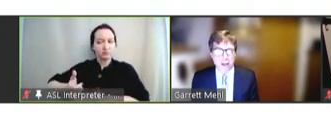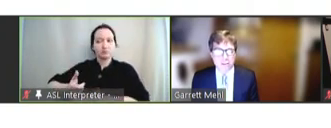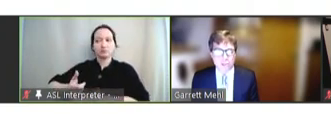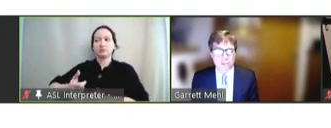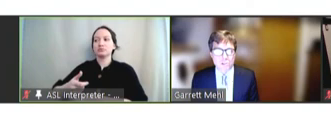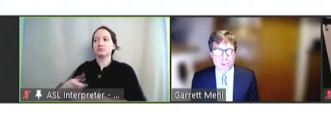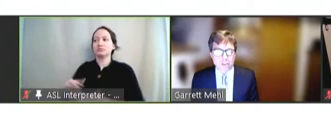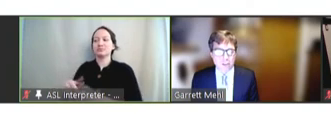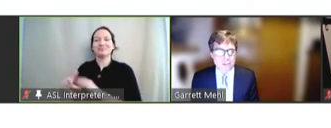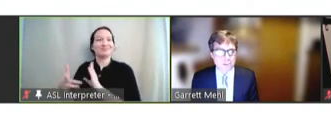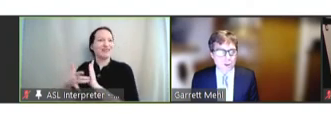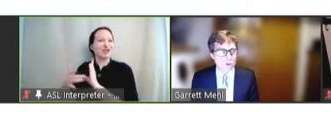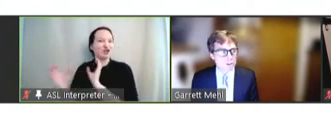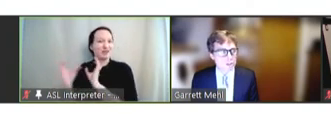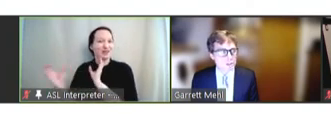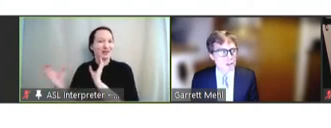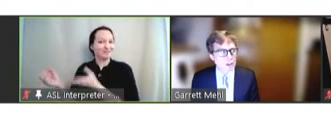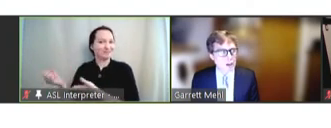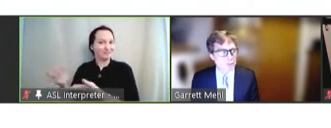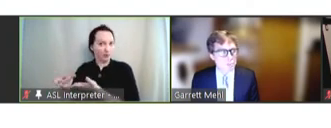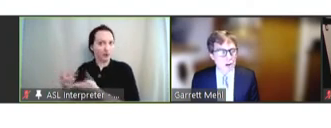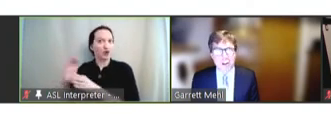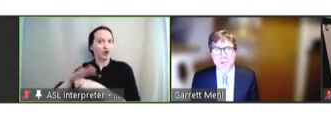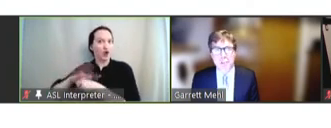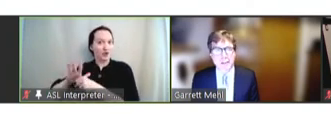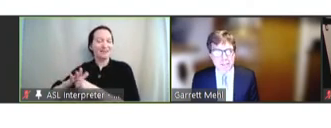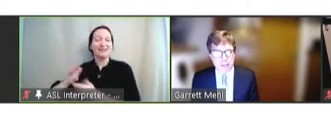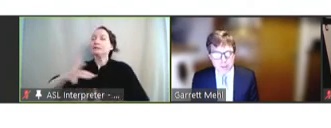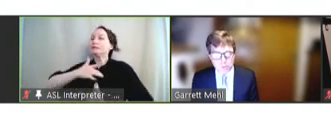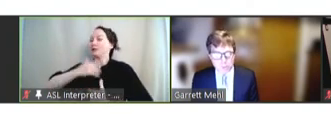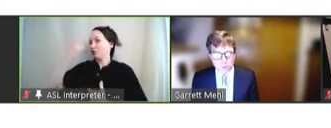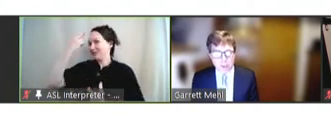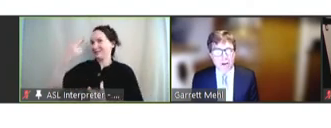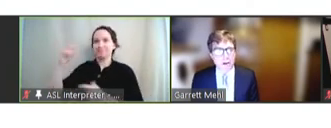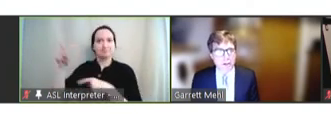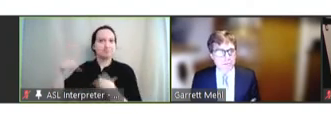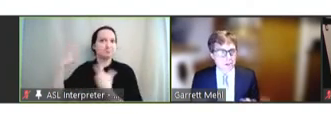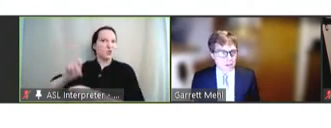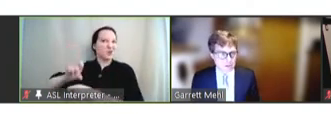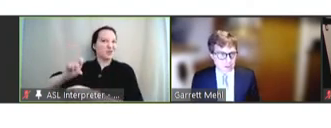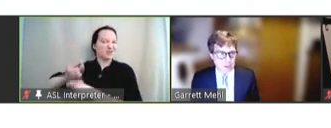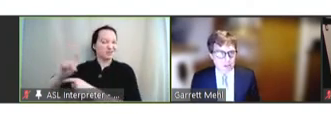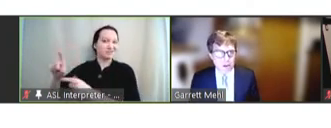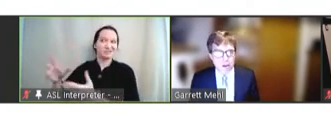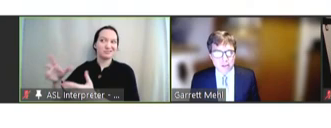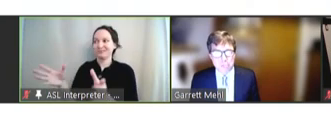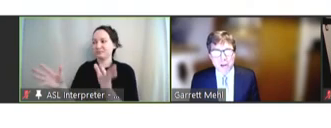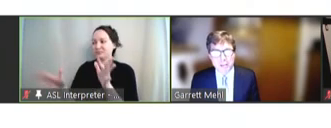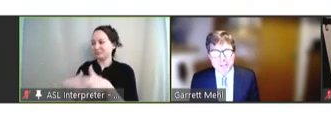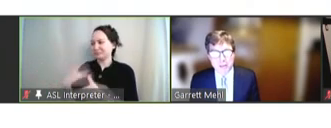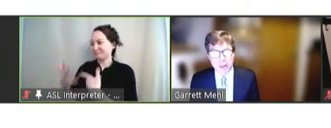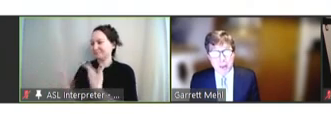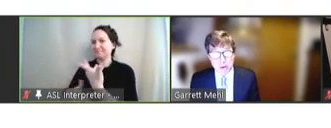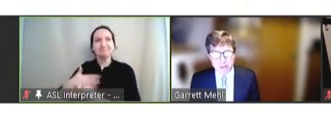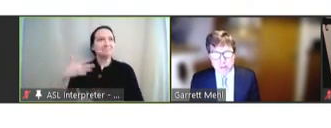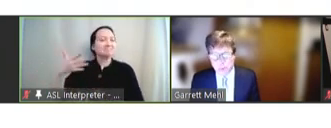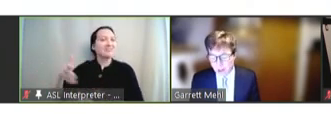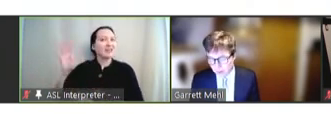digital certificates for COVID, primarily because they'd been working on that policy environment for